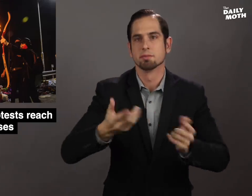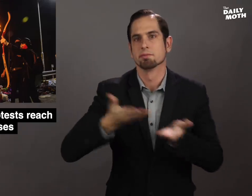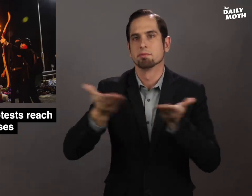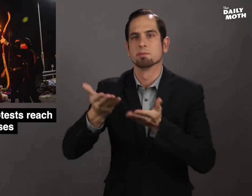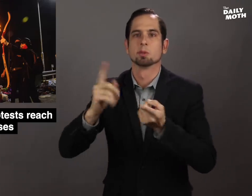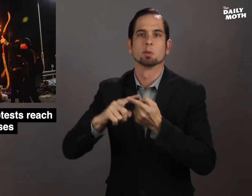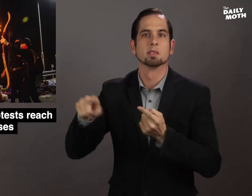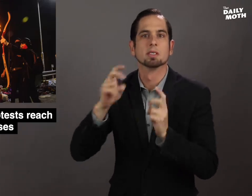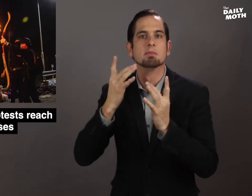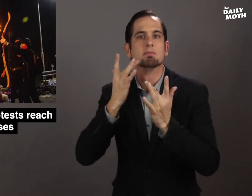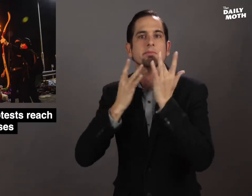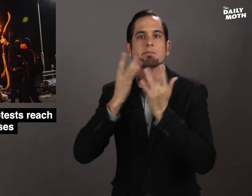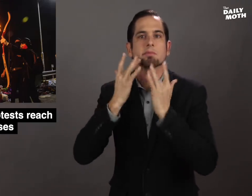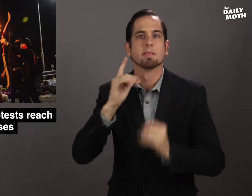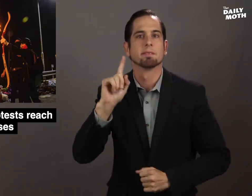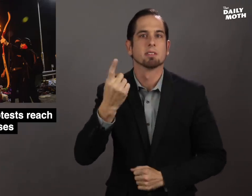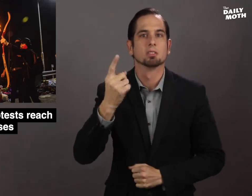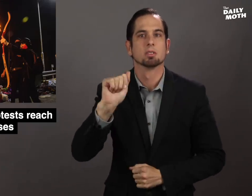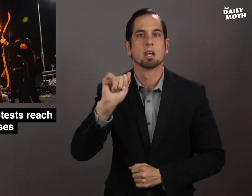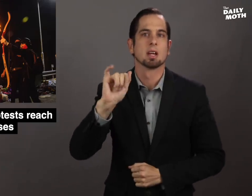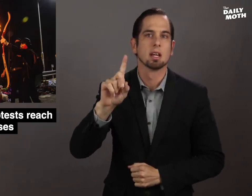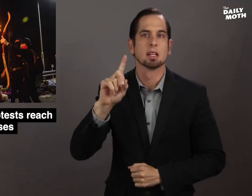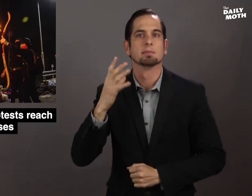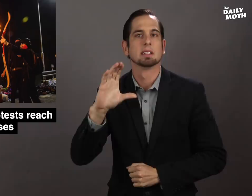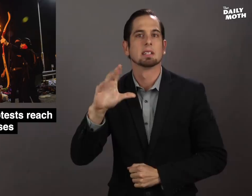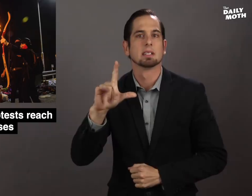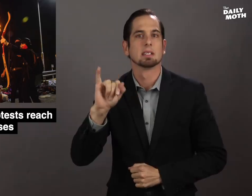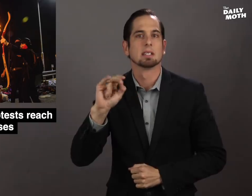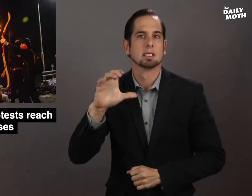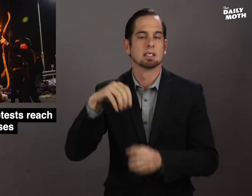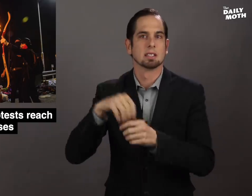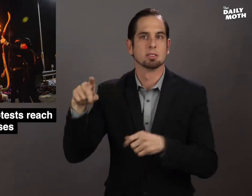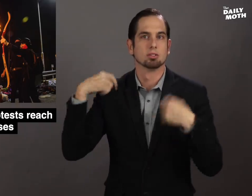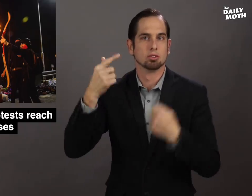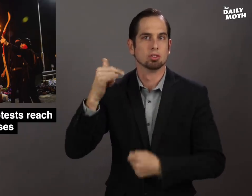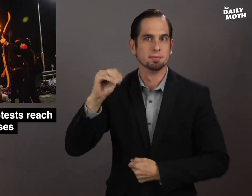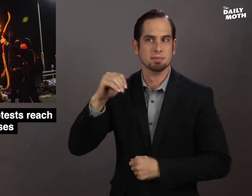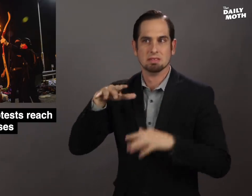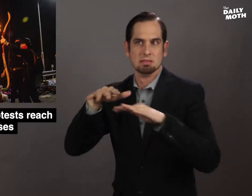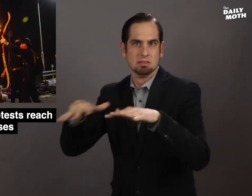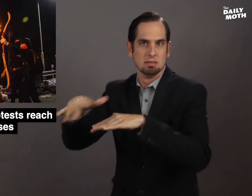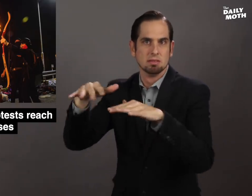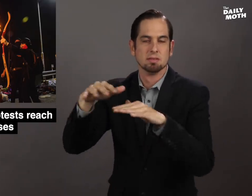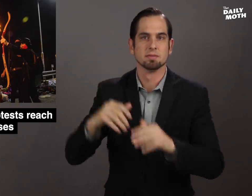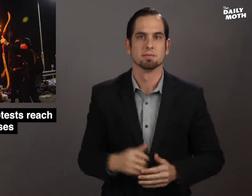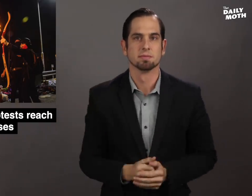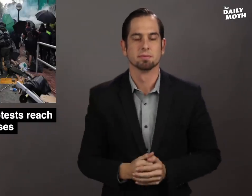brought to a makeshift first-aid clinic in a gym.